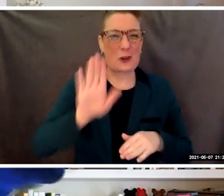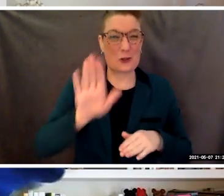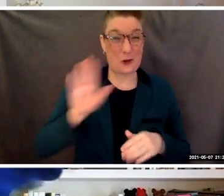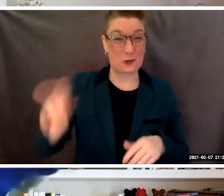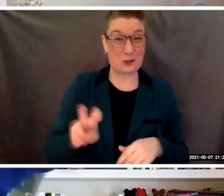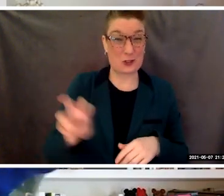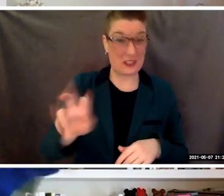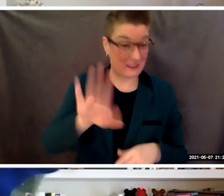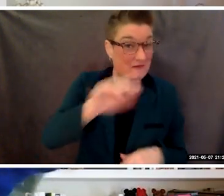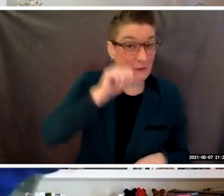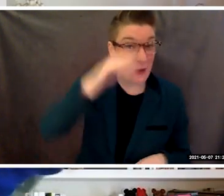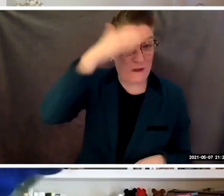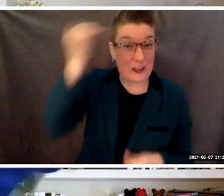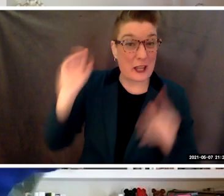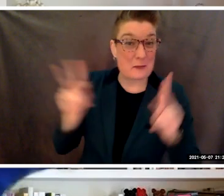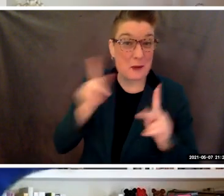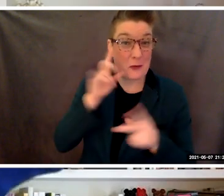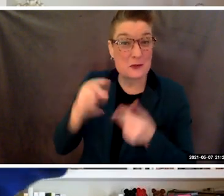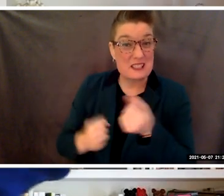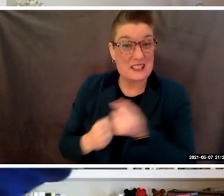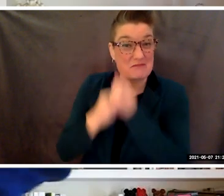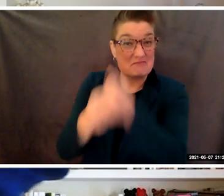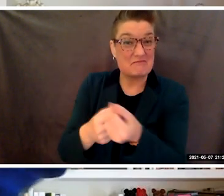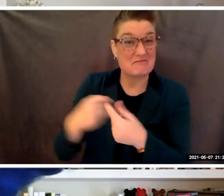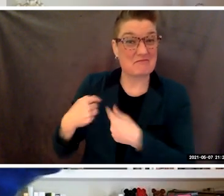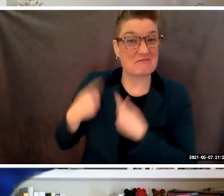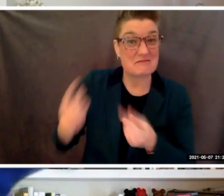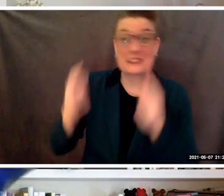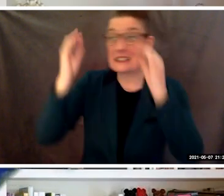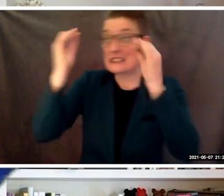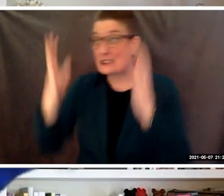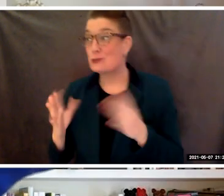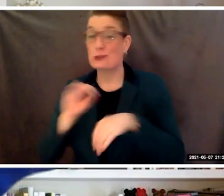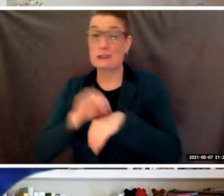Those teachers or counselors or staff,